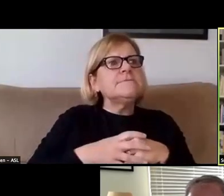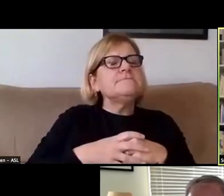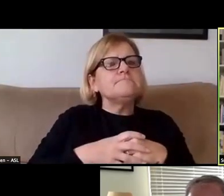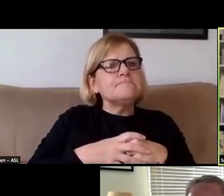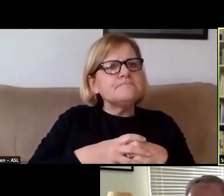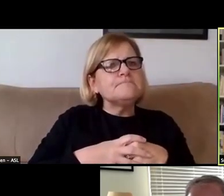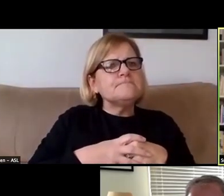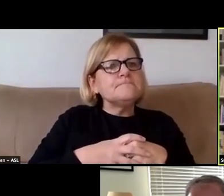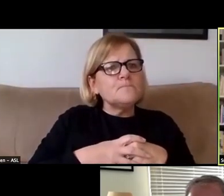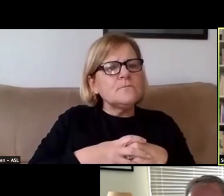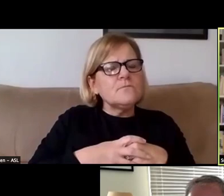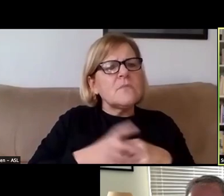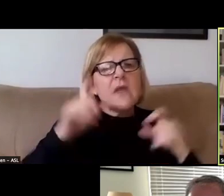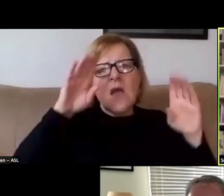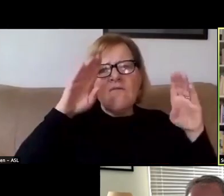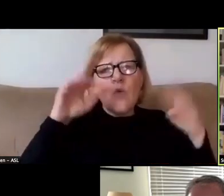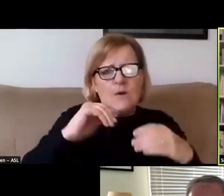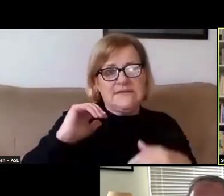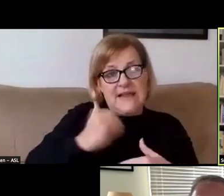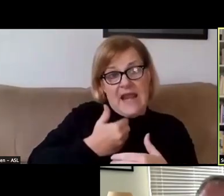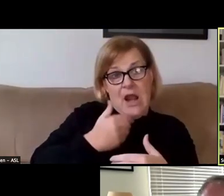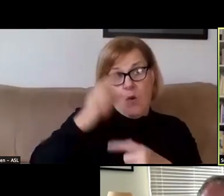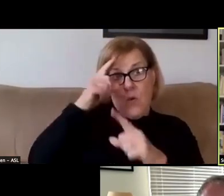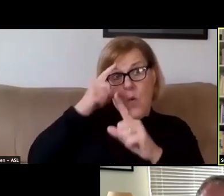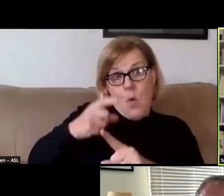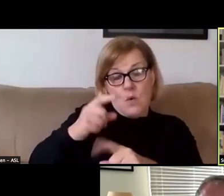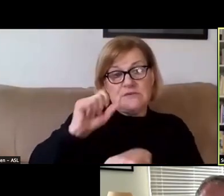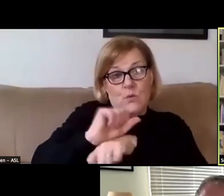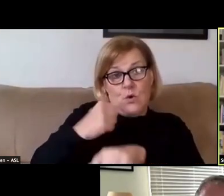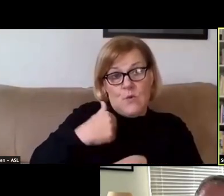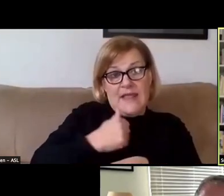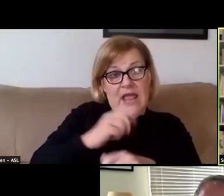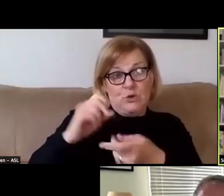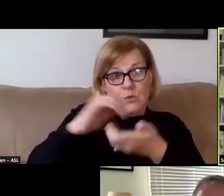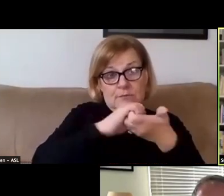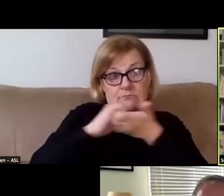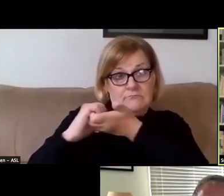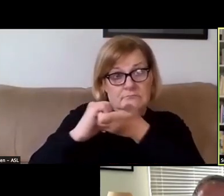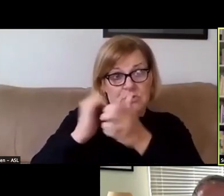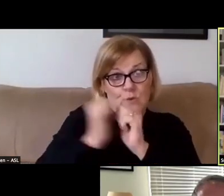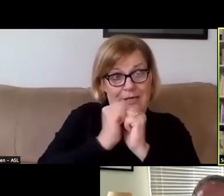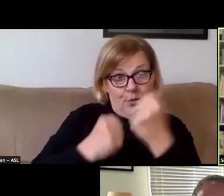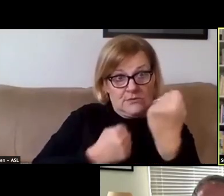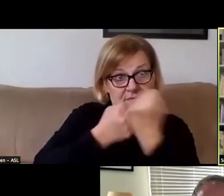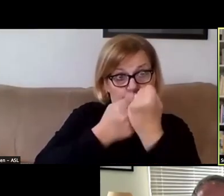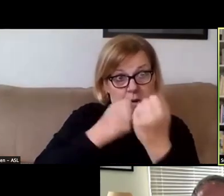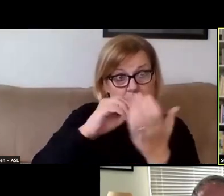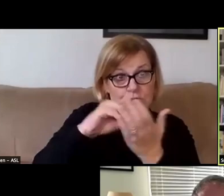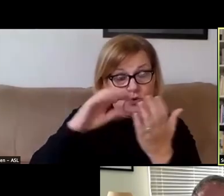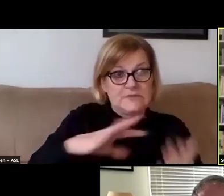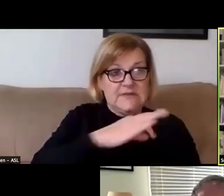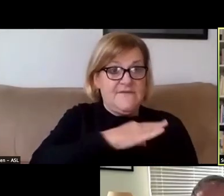Focusing on our shared goals and the work that we can do together to support our students, our faculty, and our staff